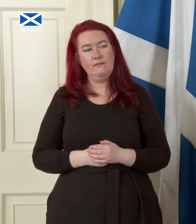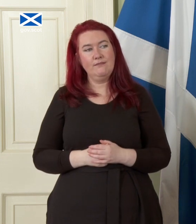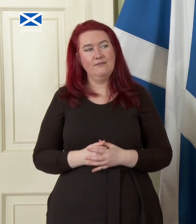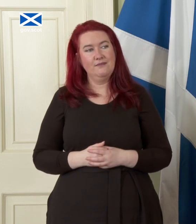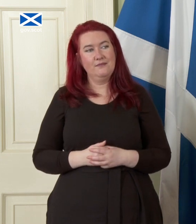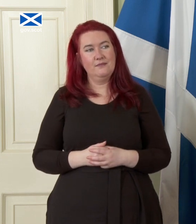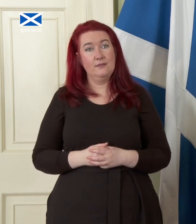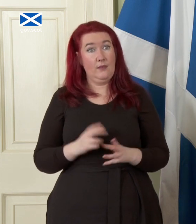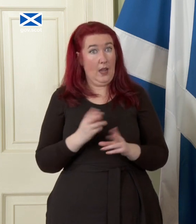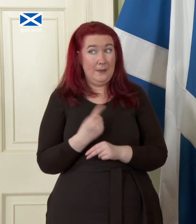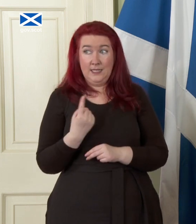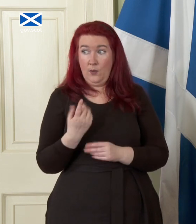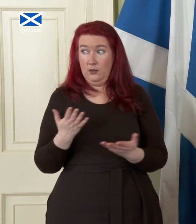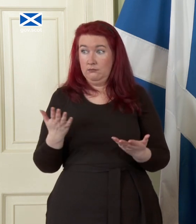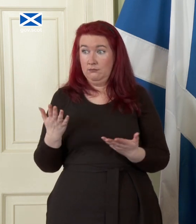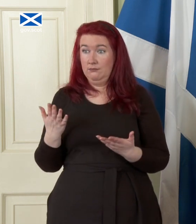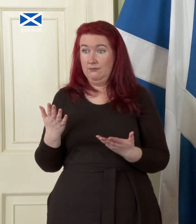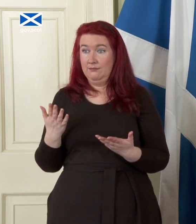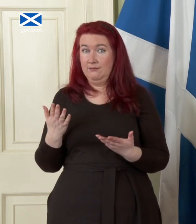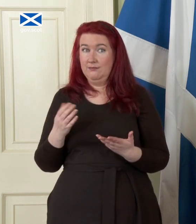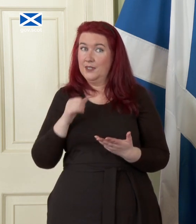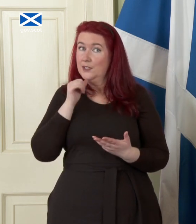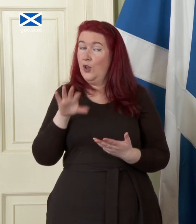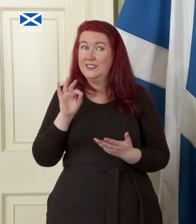did I miss anybody this is not an invitation for second ghost or third